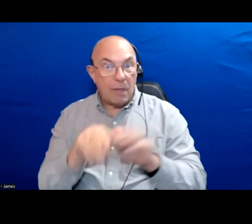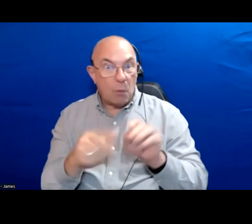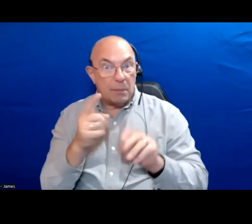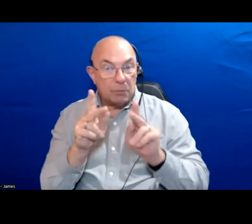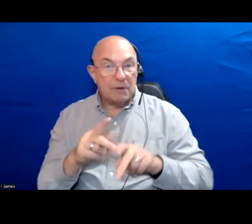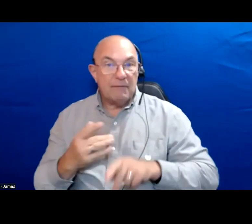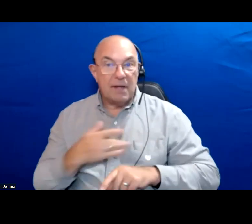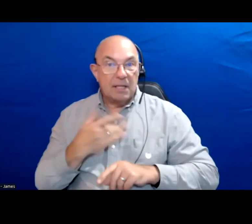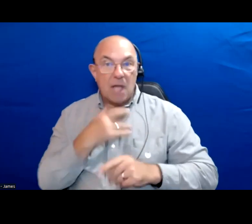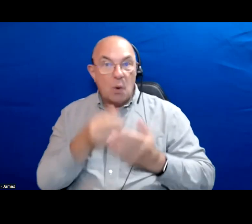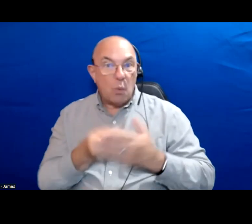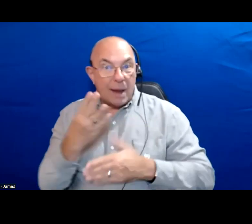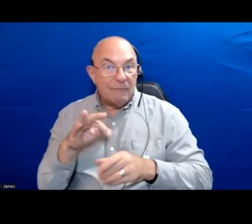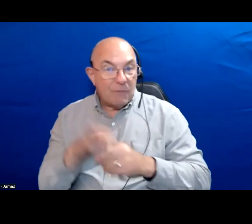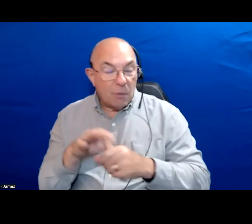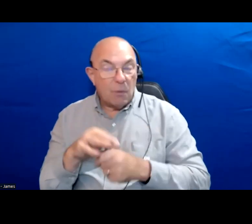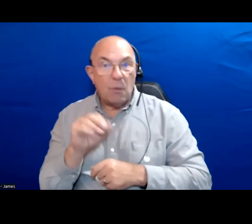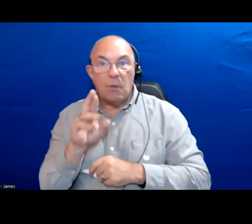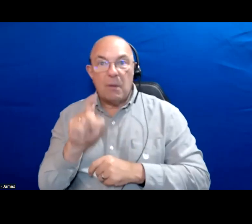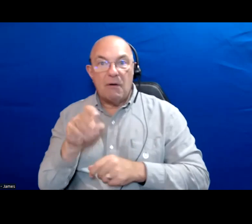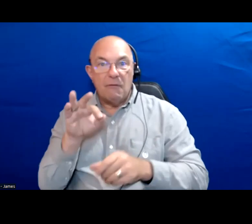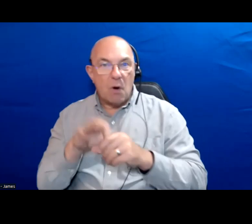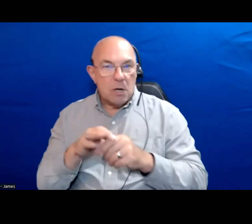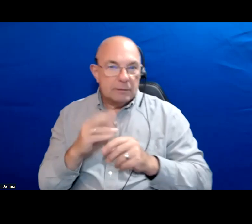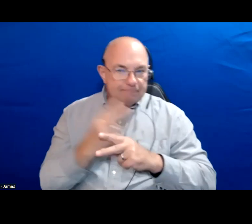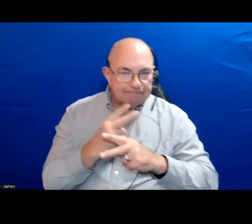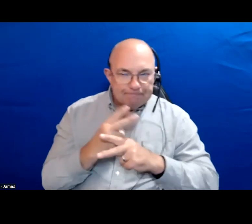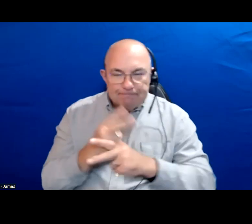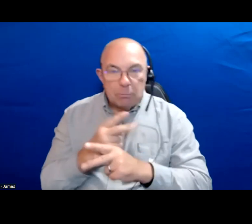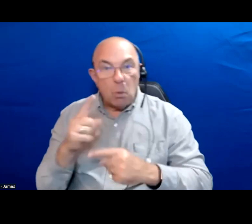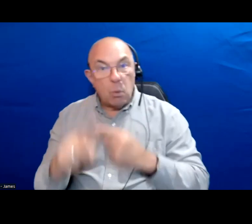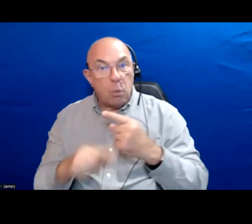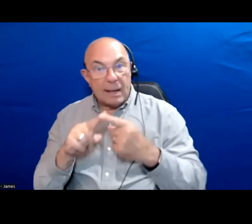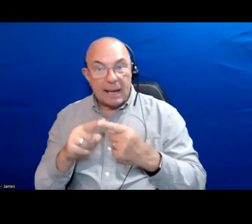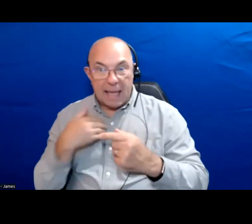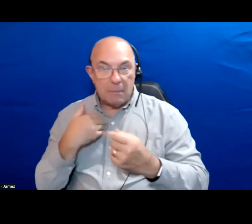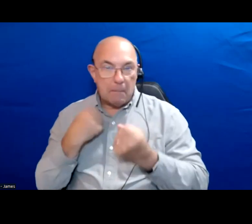they were not wasting a vote or having to vote strategically especially when there are so many candidates.